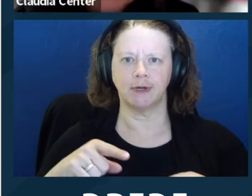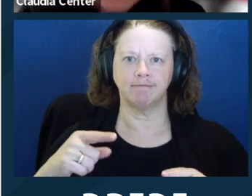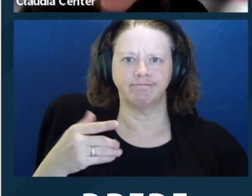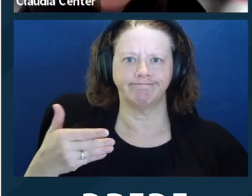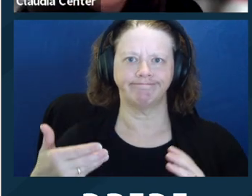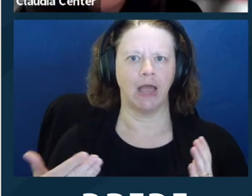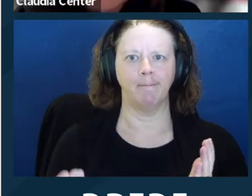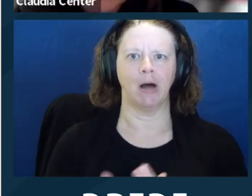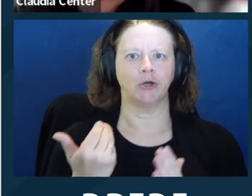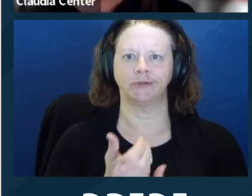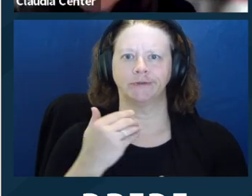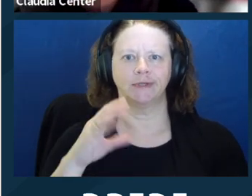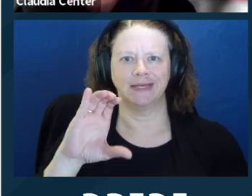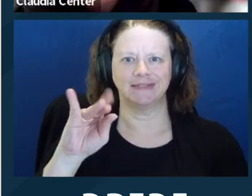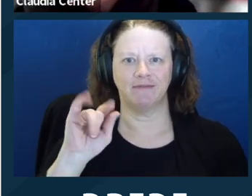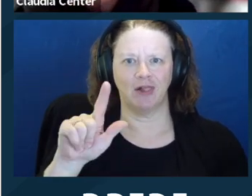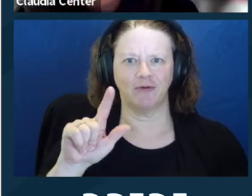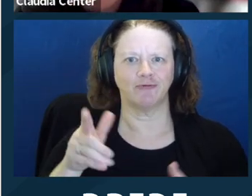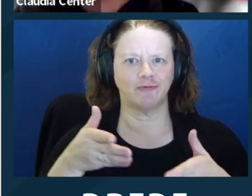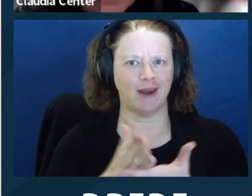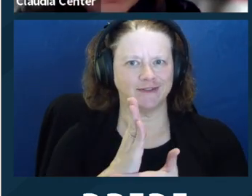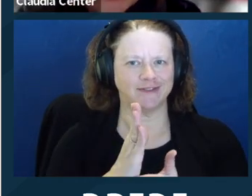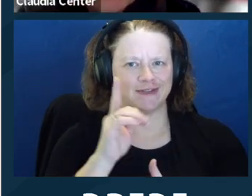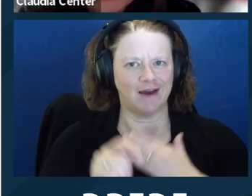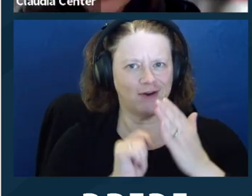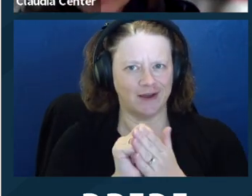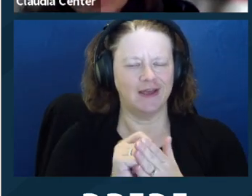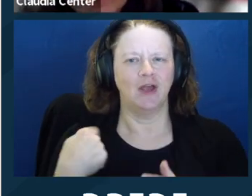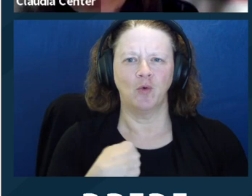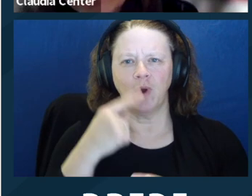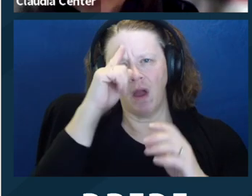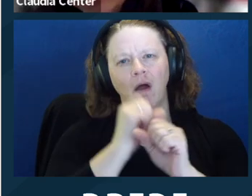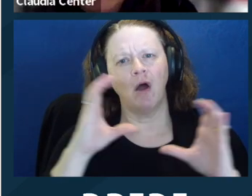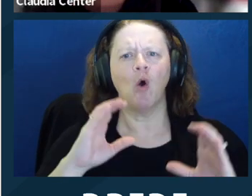civil rights era, we really thought about people who use wheelchairs, people who are